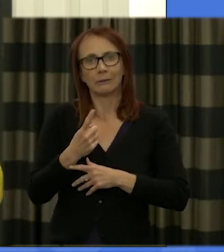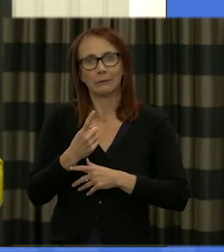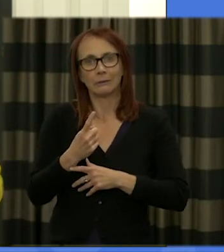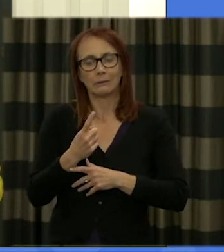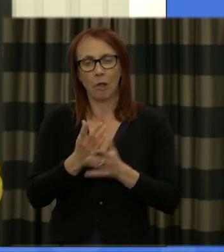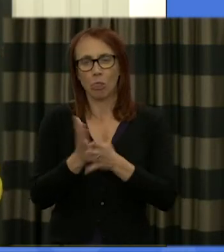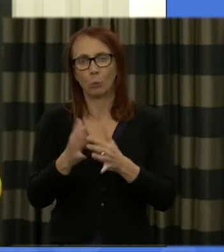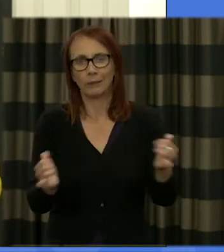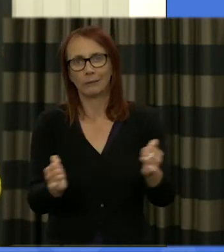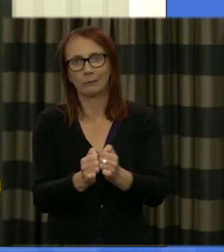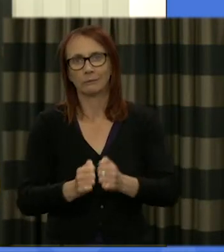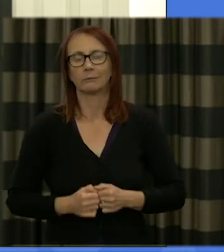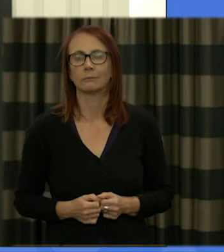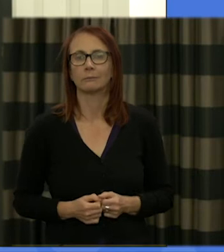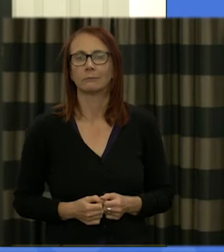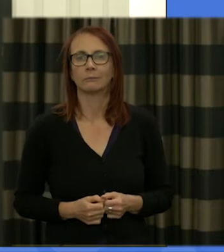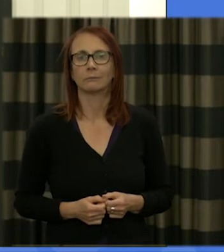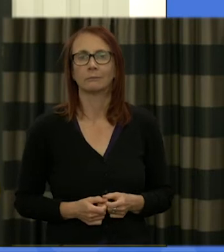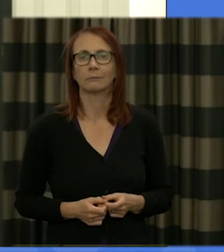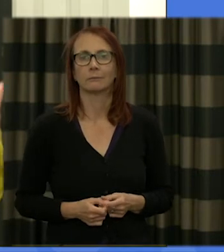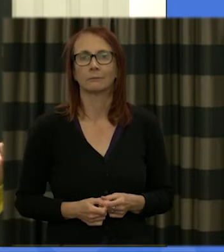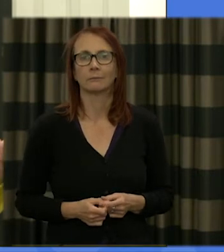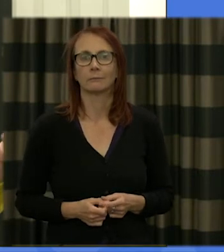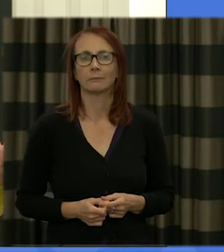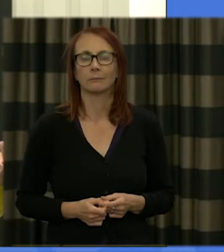and Sunday now there's no requirement to speak to